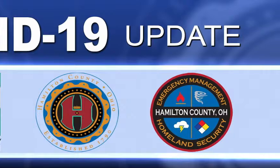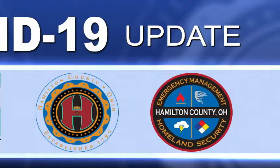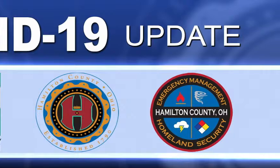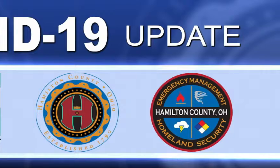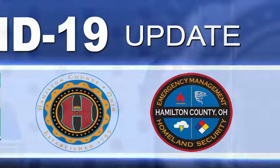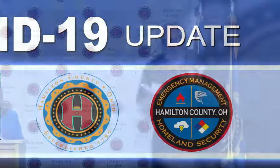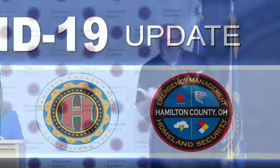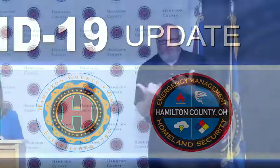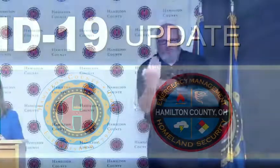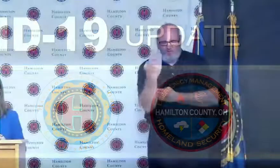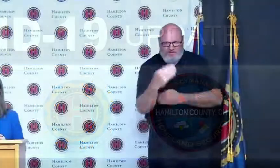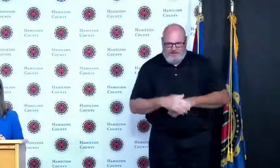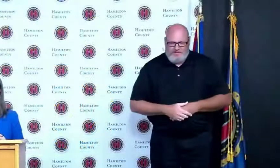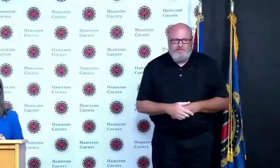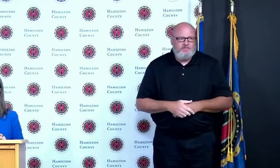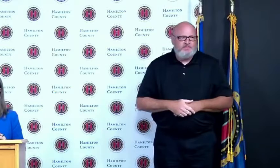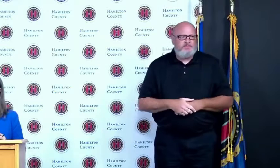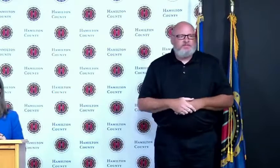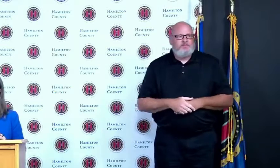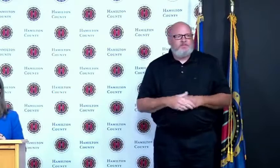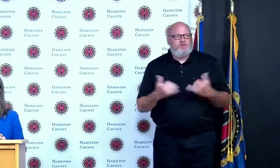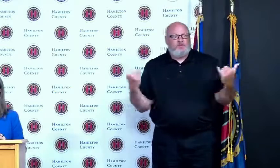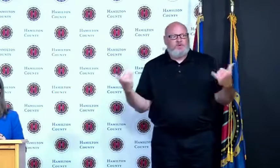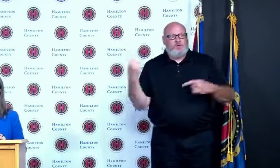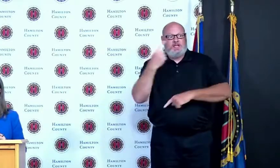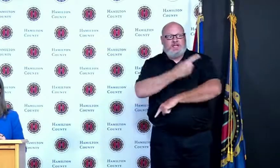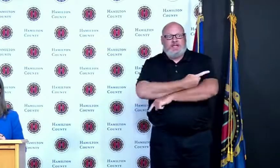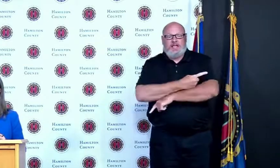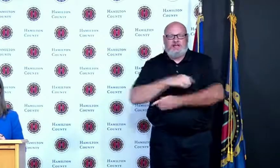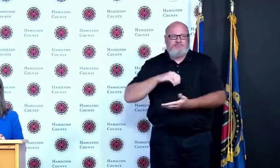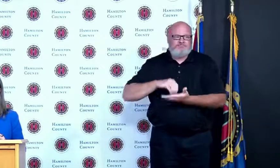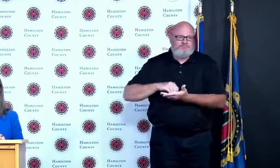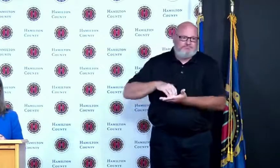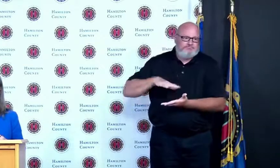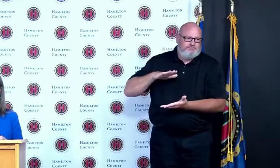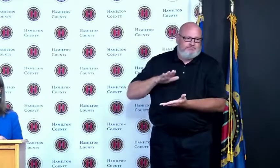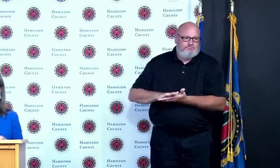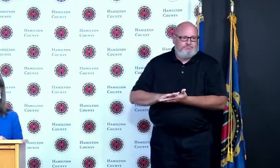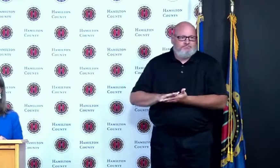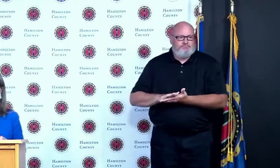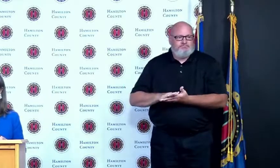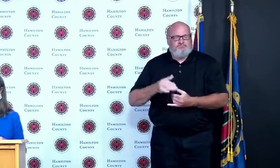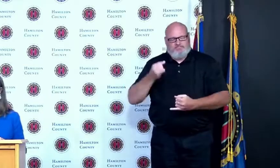today marks the last day of these formal briefings on our community response to Covid-19.